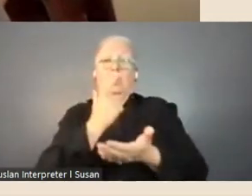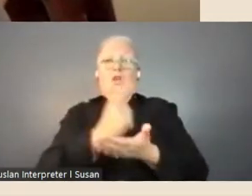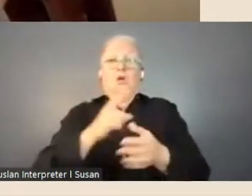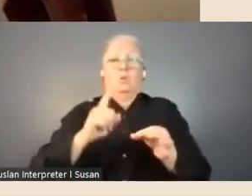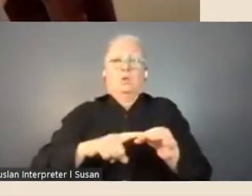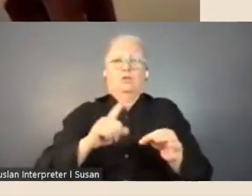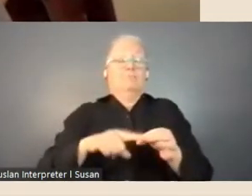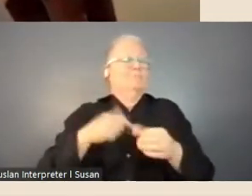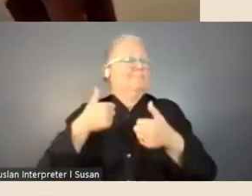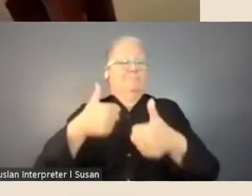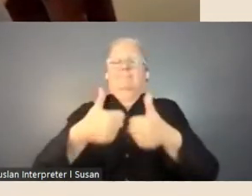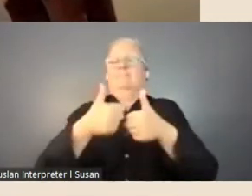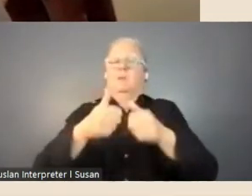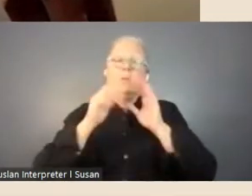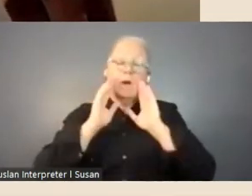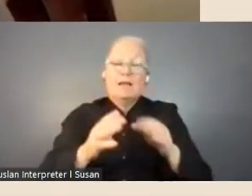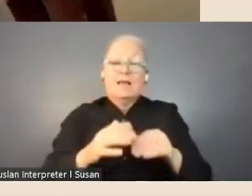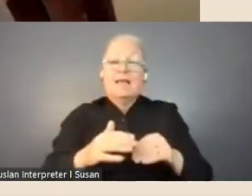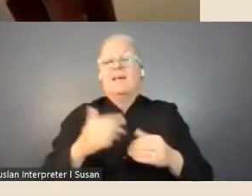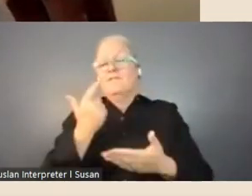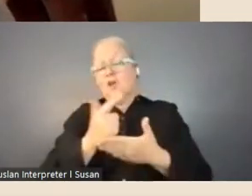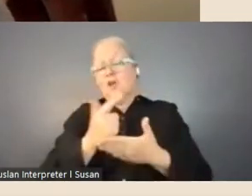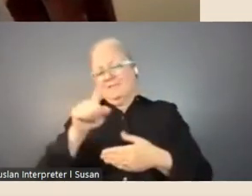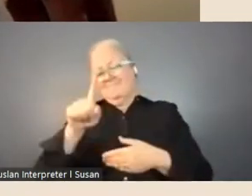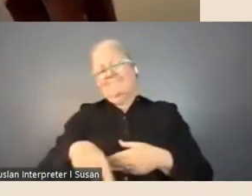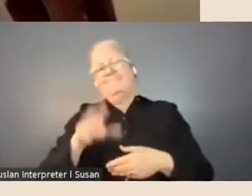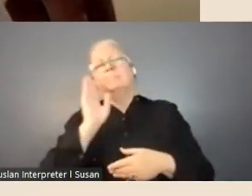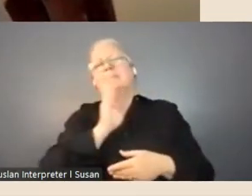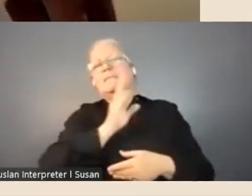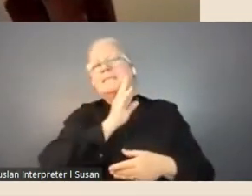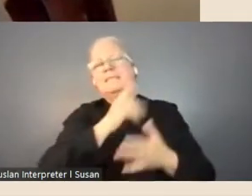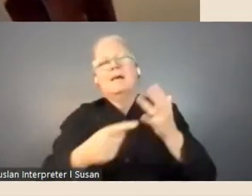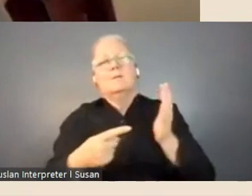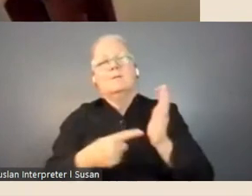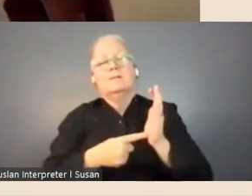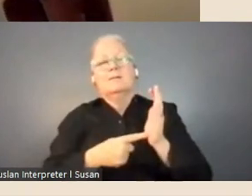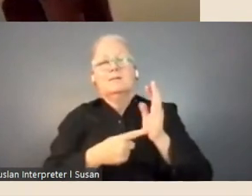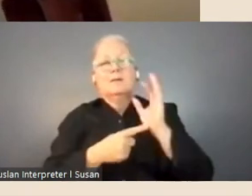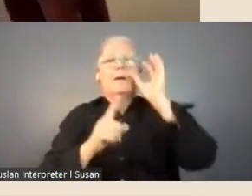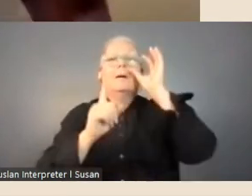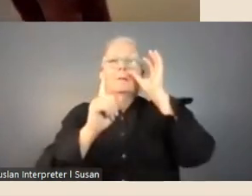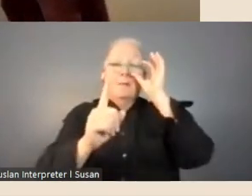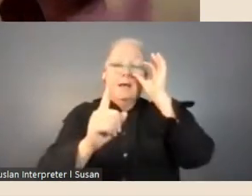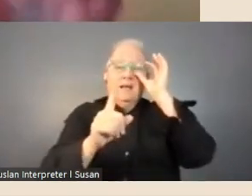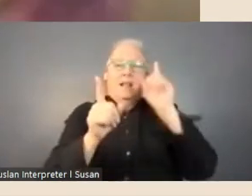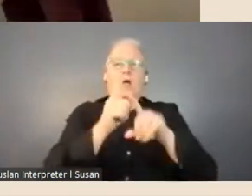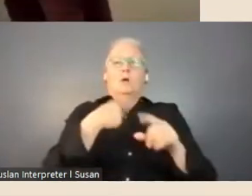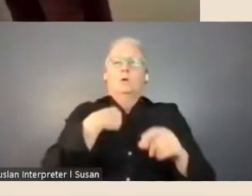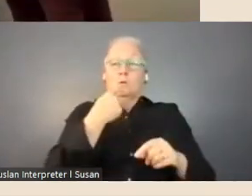are quite a few that we didn't get to, but as I say I am going to work with the team to provide